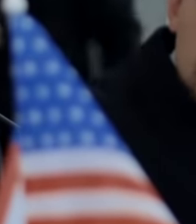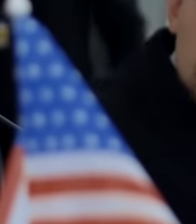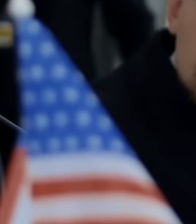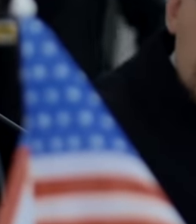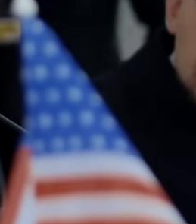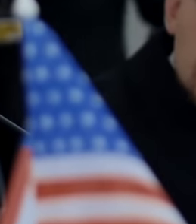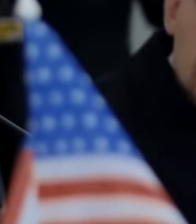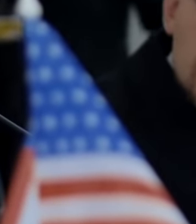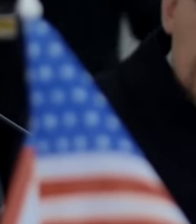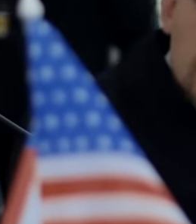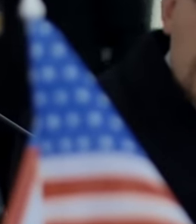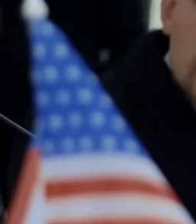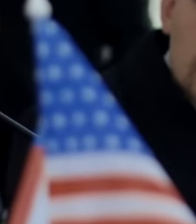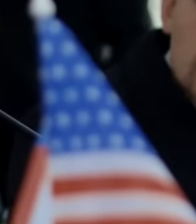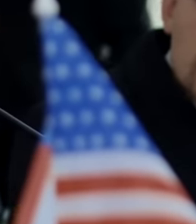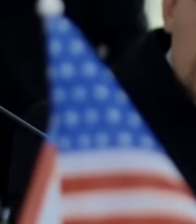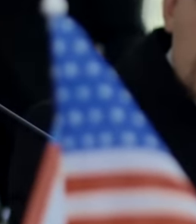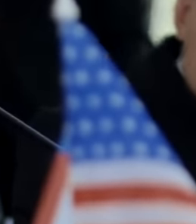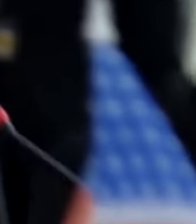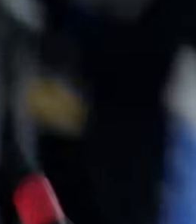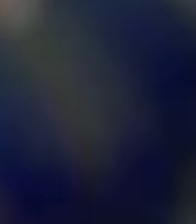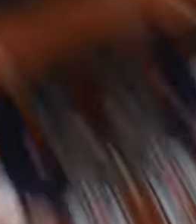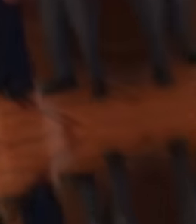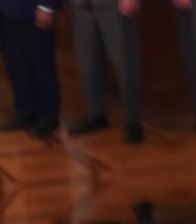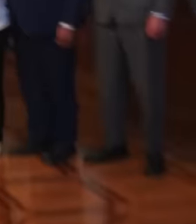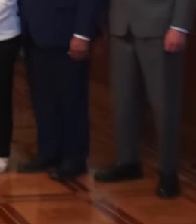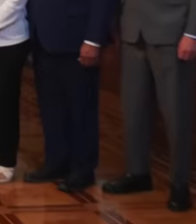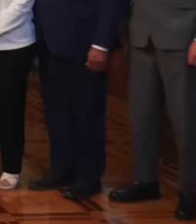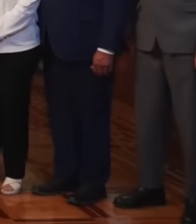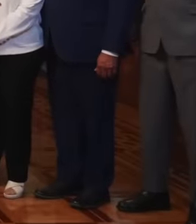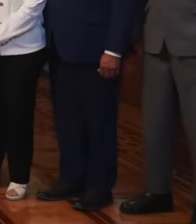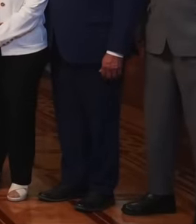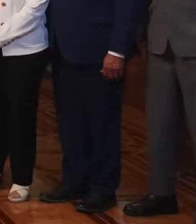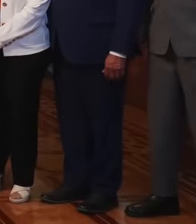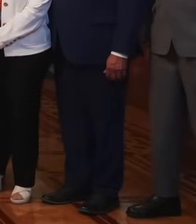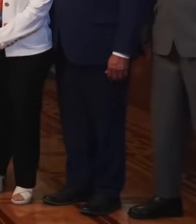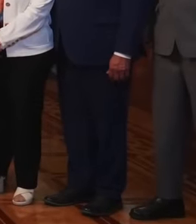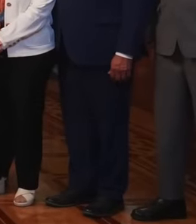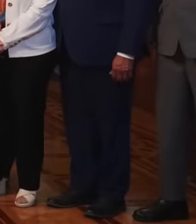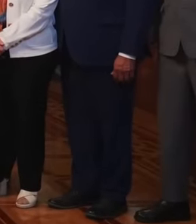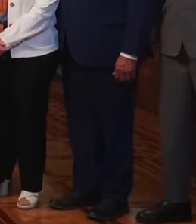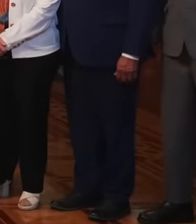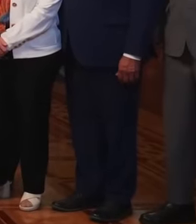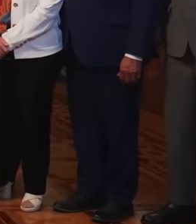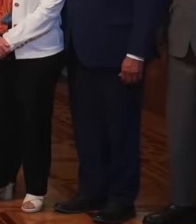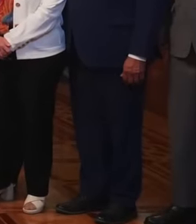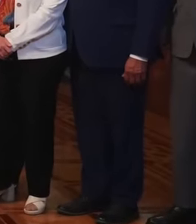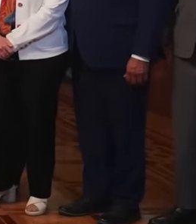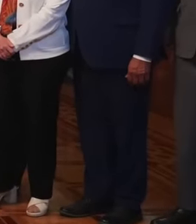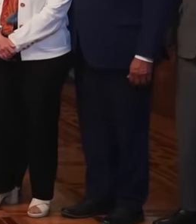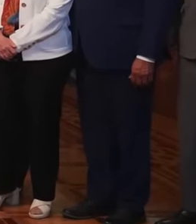United States politicians in the National Palace where the Americans questioned President